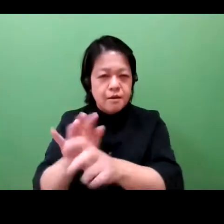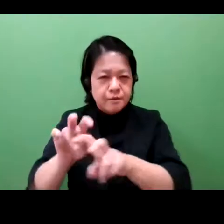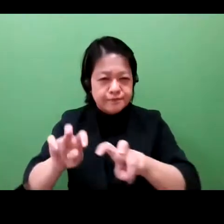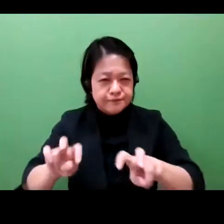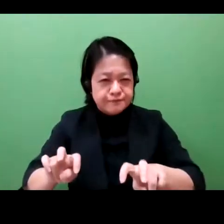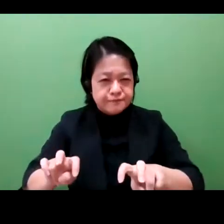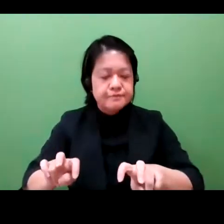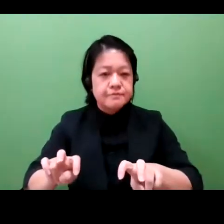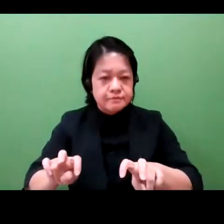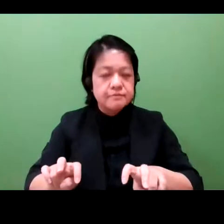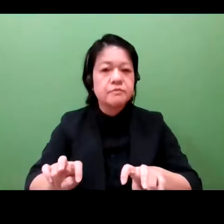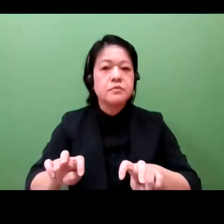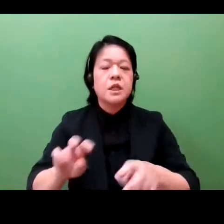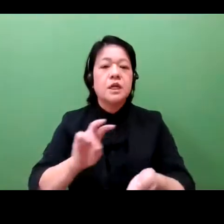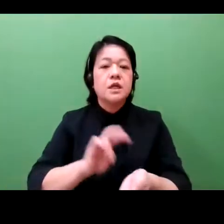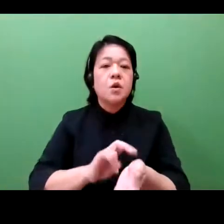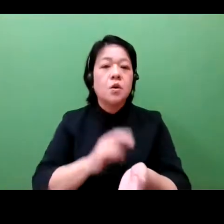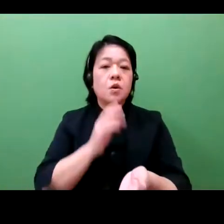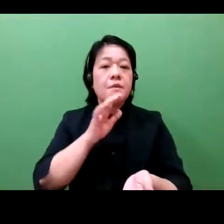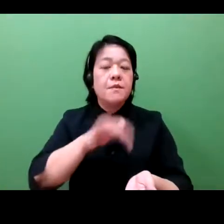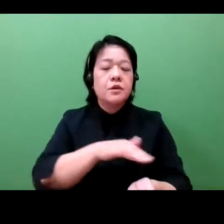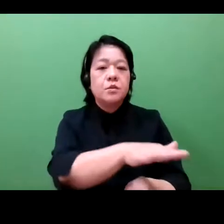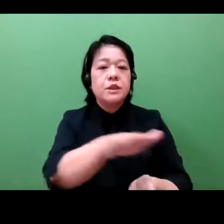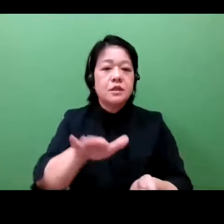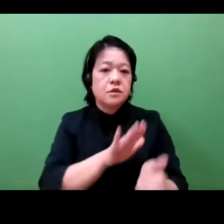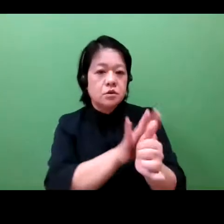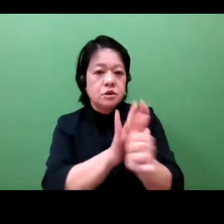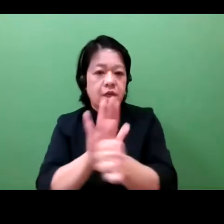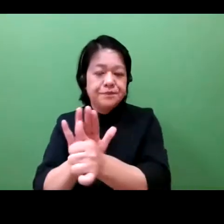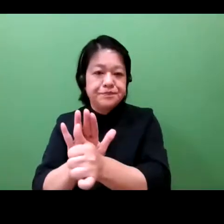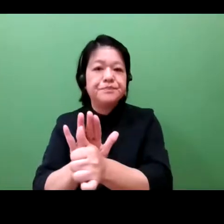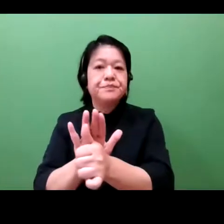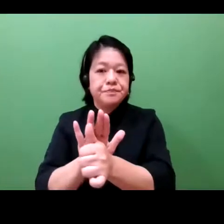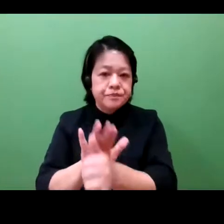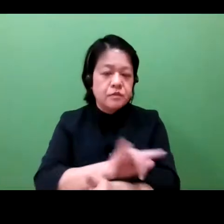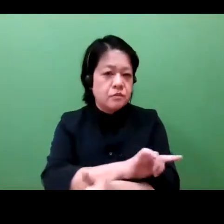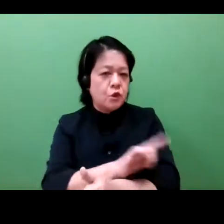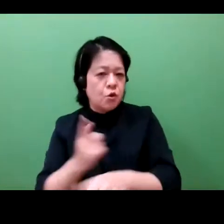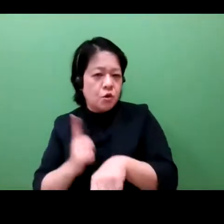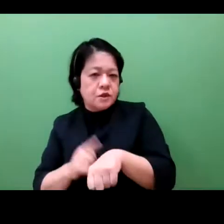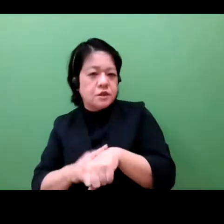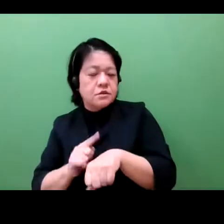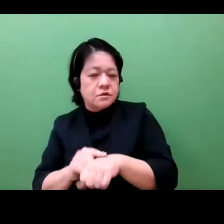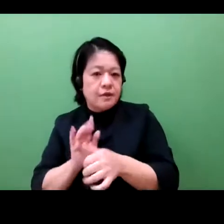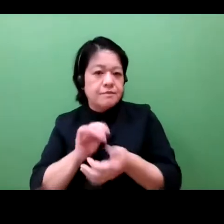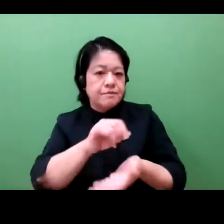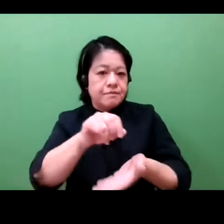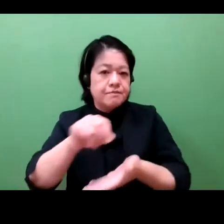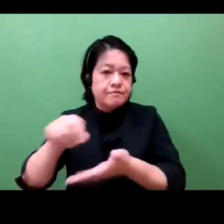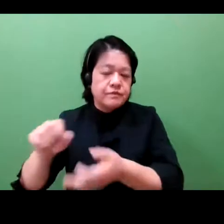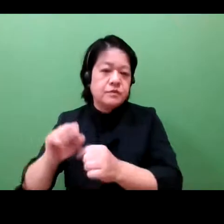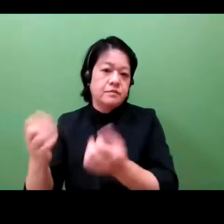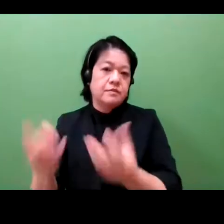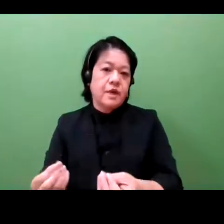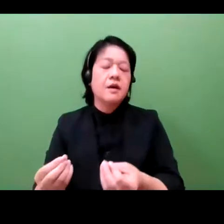workers. Japan and the United States have a long history of collaboration on these cutting edge